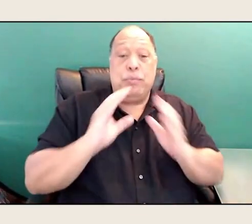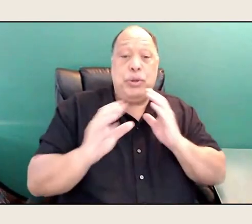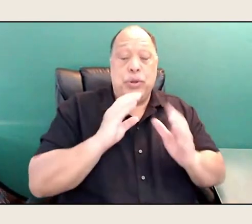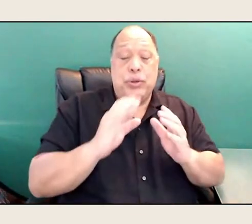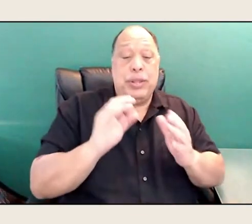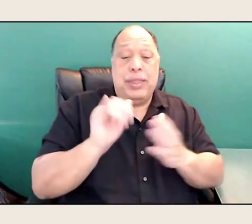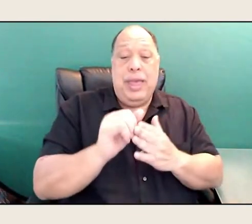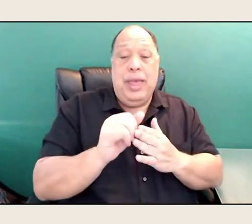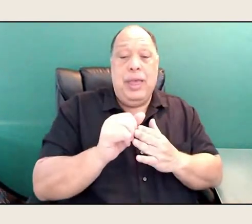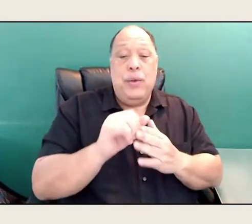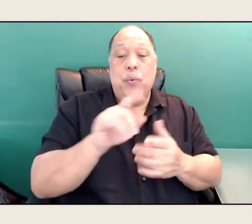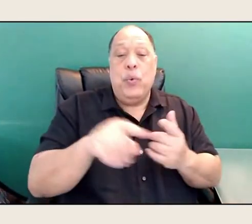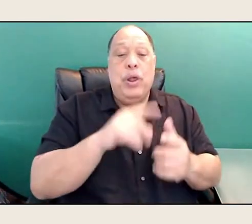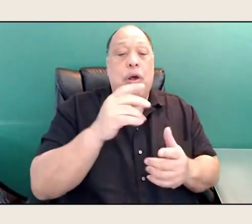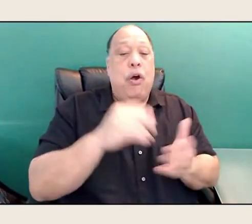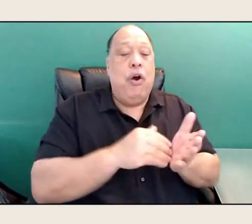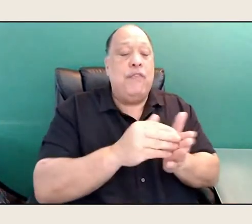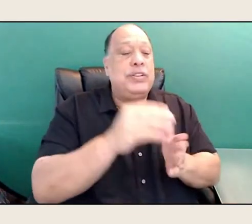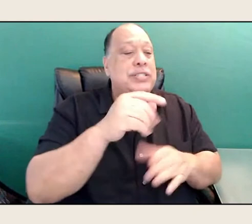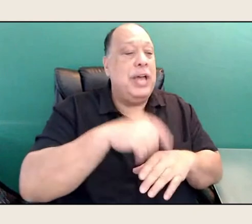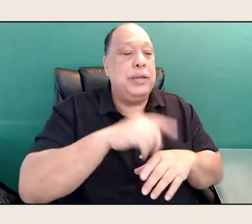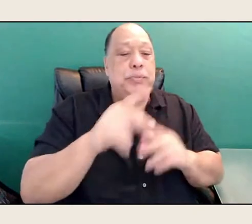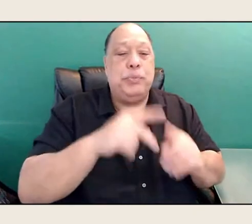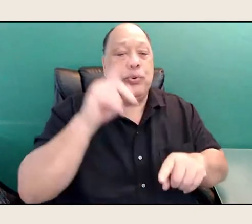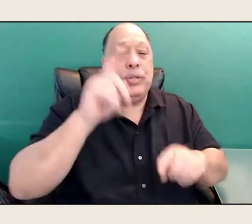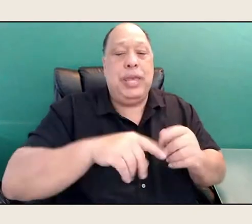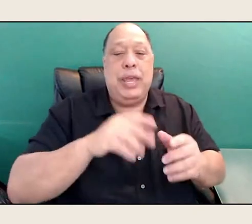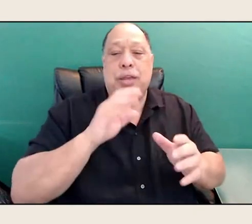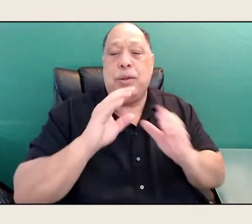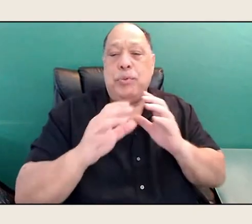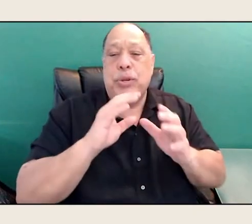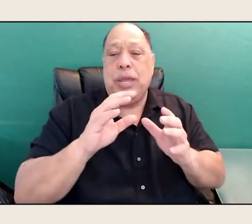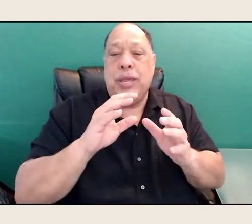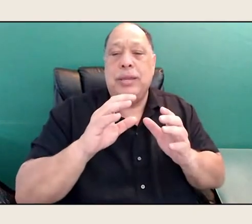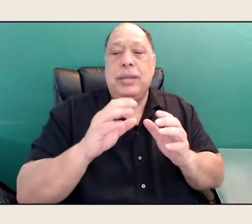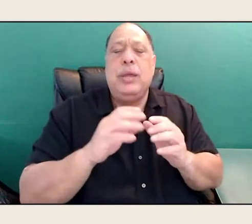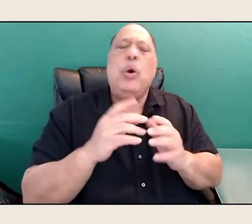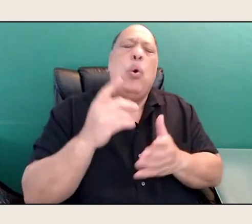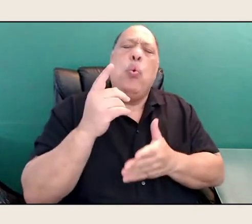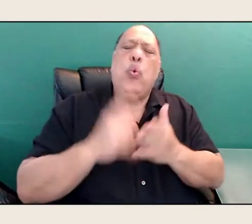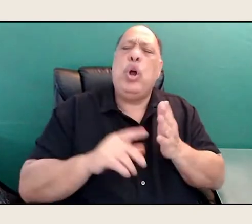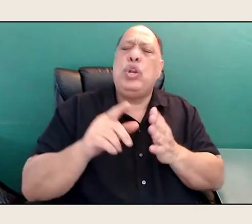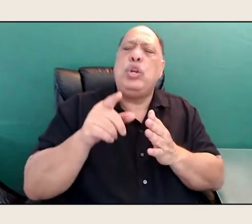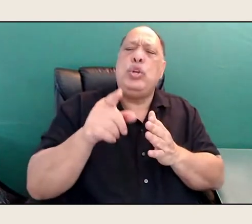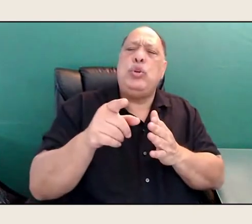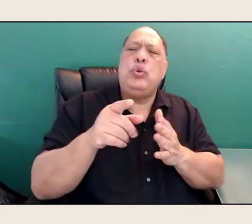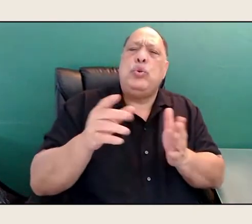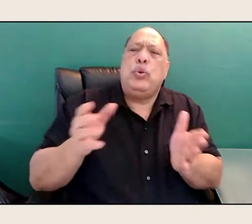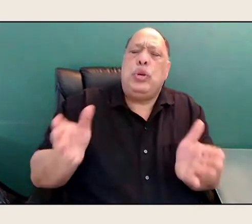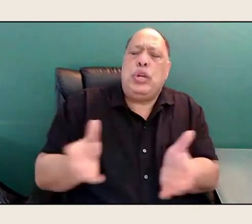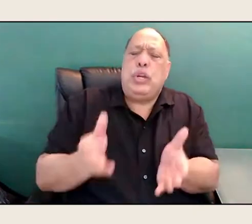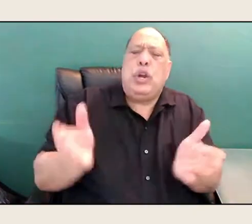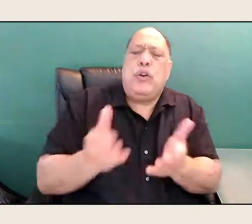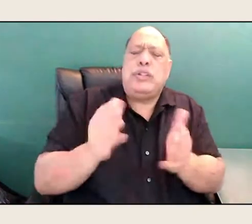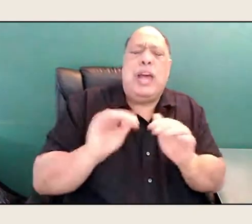What is your encouragement to young Native poets who are on their journey of learning to communicate this truth? Do you believe that poets